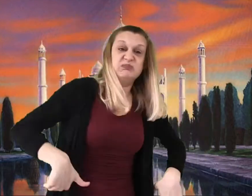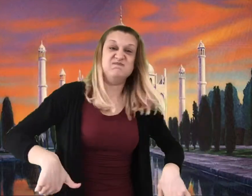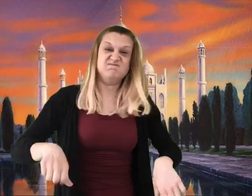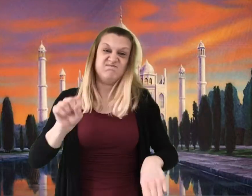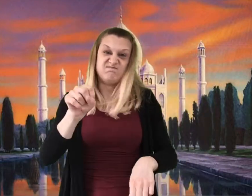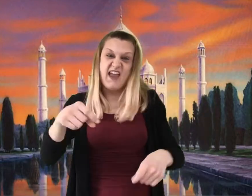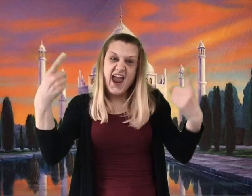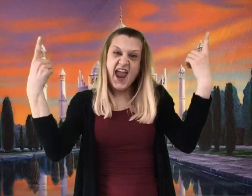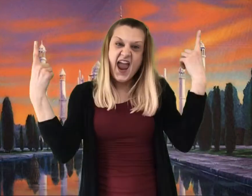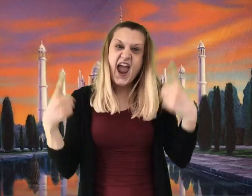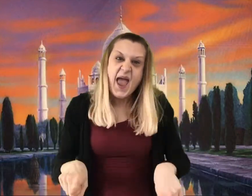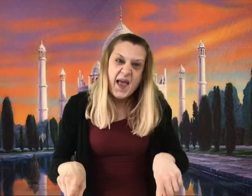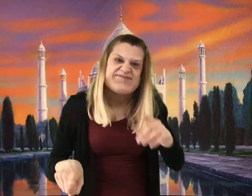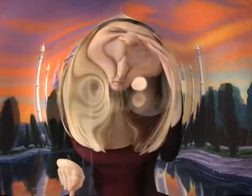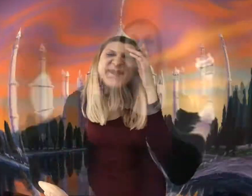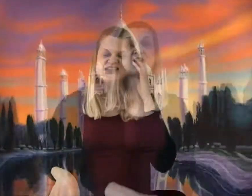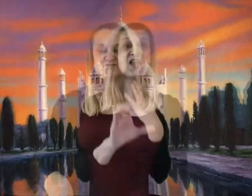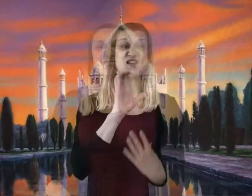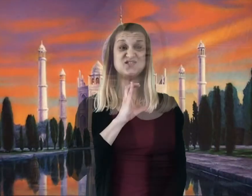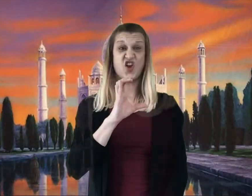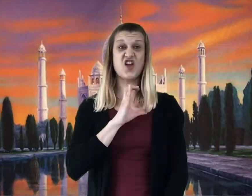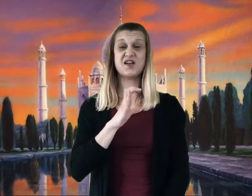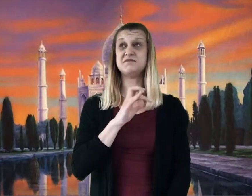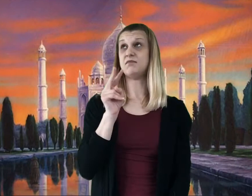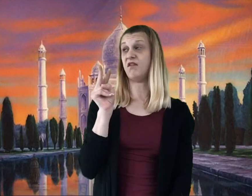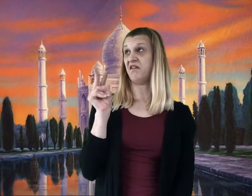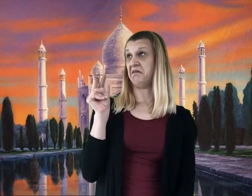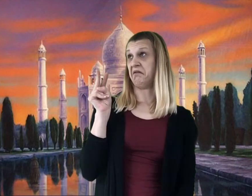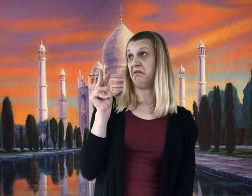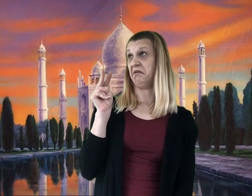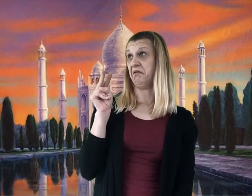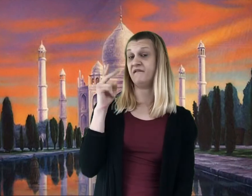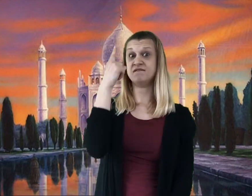Indeed, it happened." Little Charlie sat very still on the edge of the bed, staring at his grandfather.